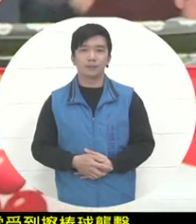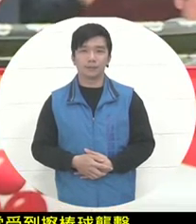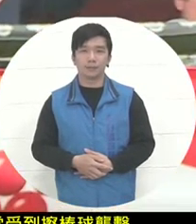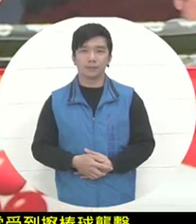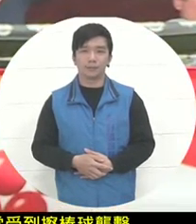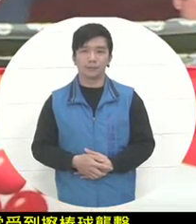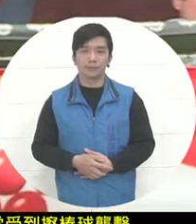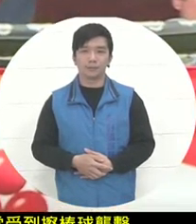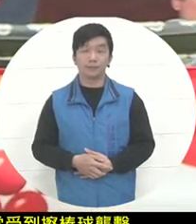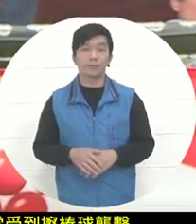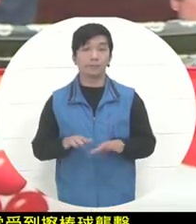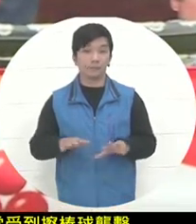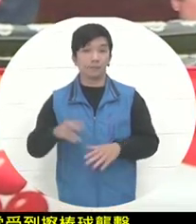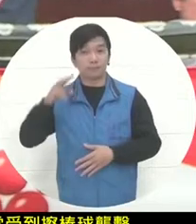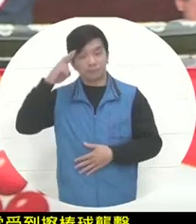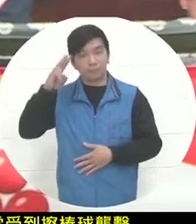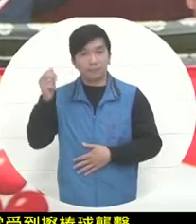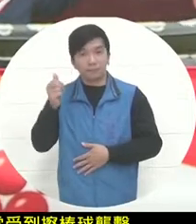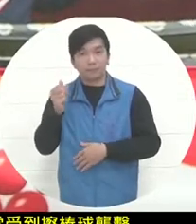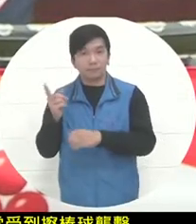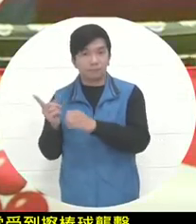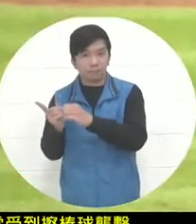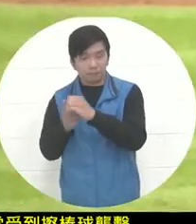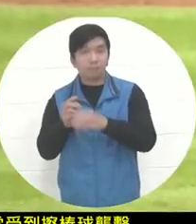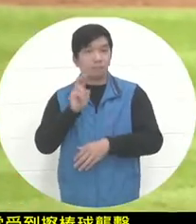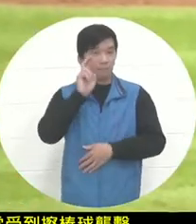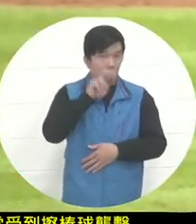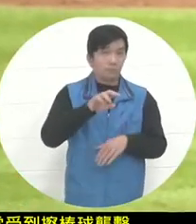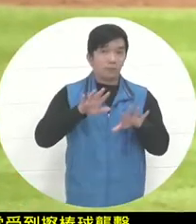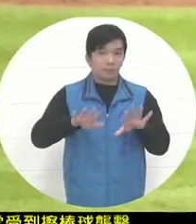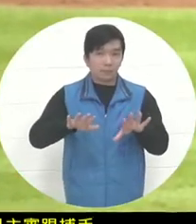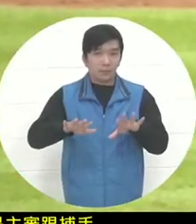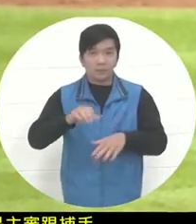Anderson. The number of pitches faced by the batter is now a good ball.